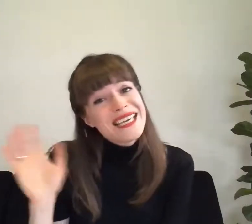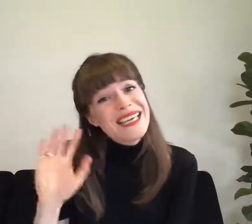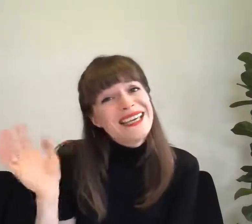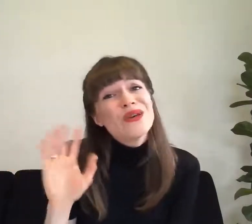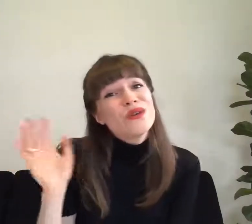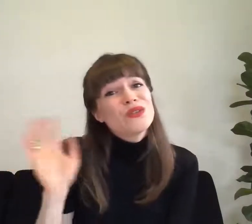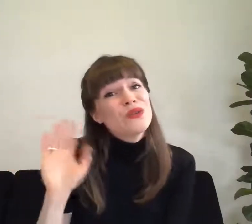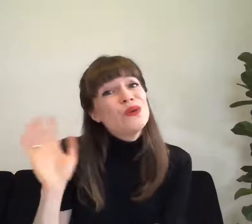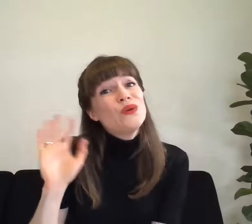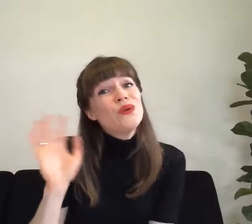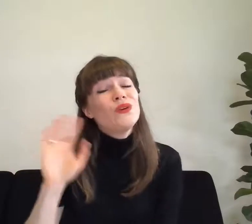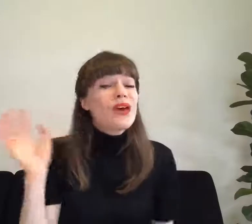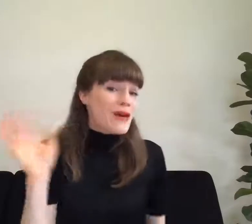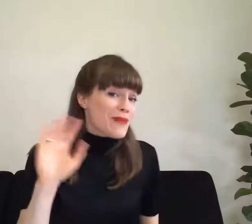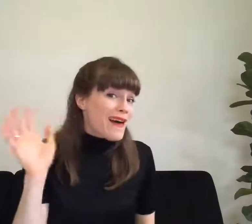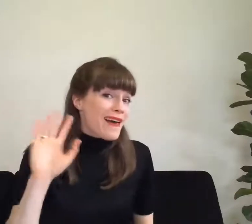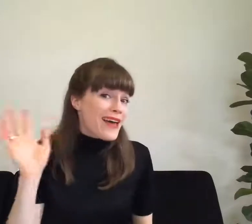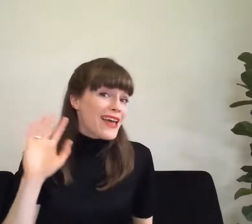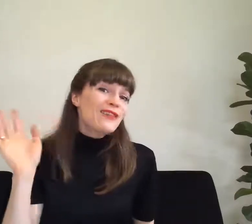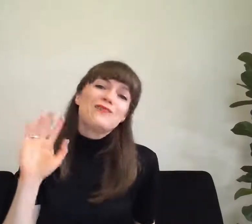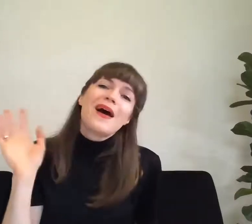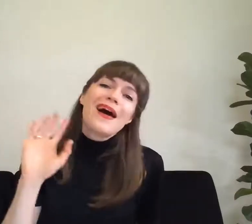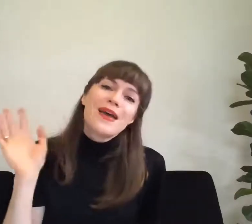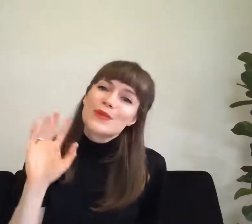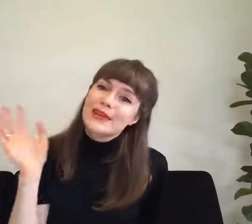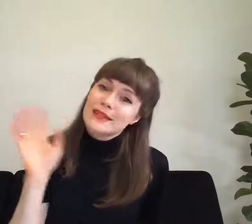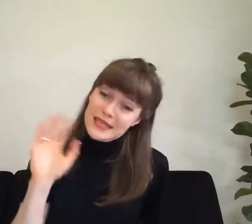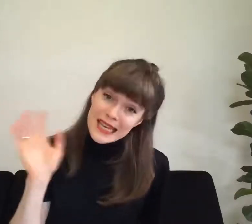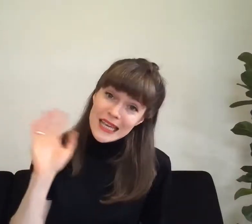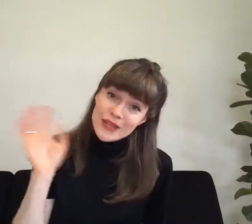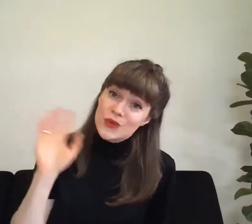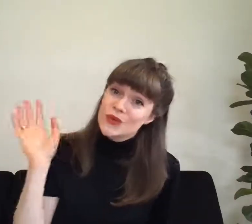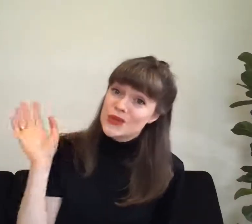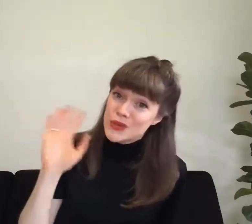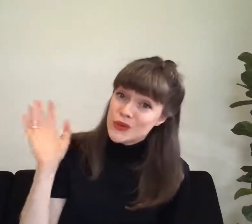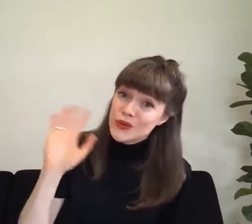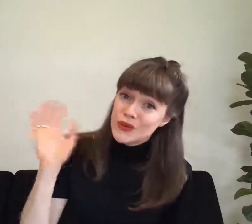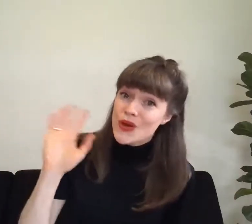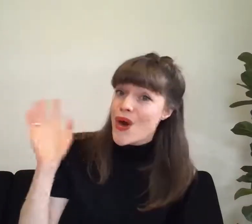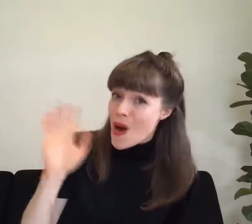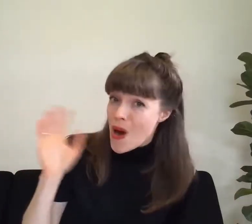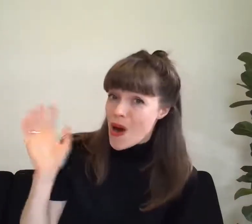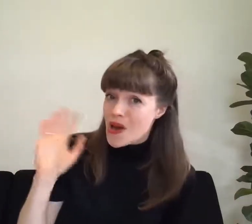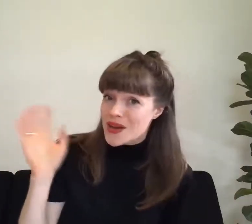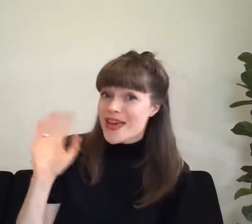You soon. Bye goodbye. We'll see you soon on another